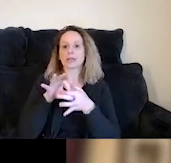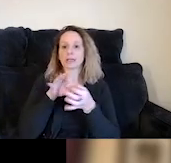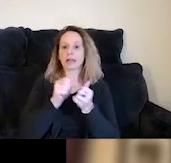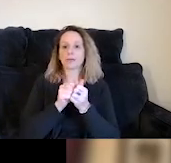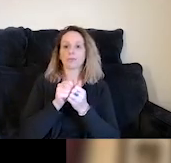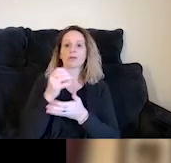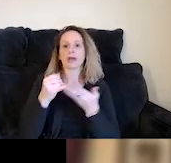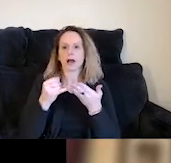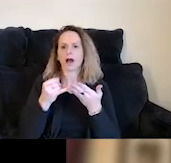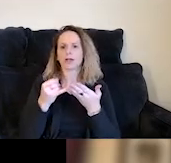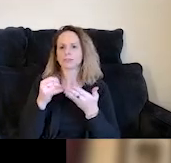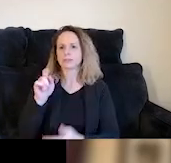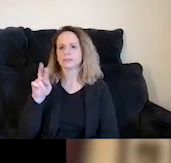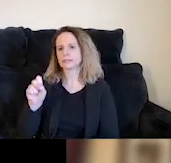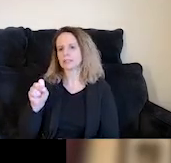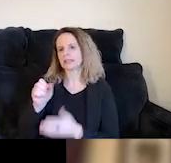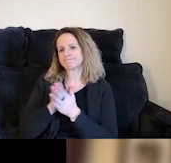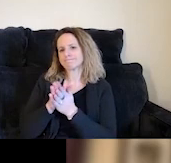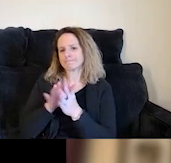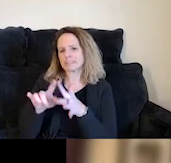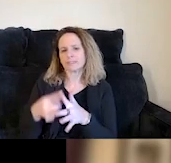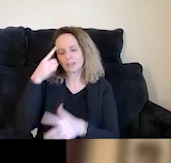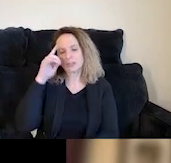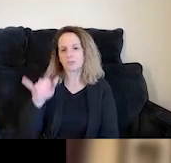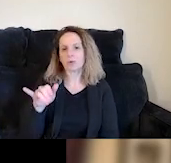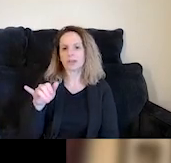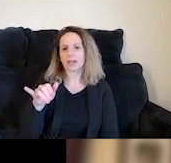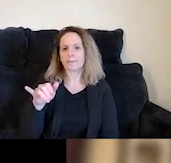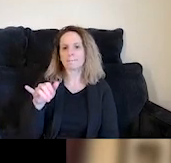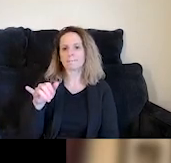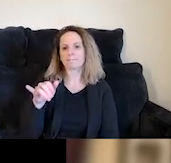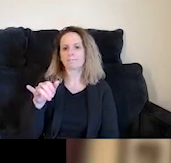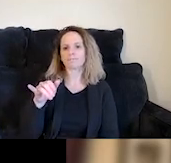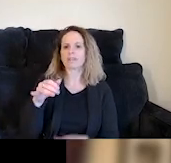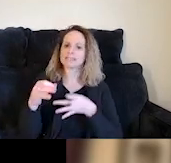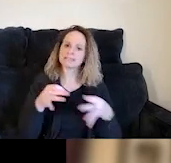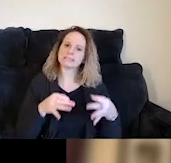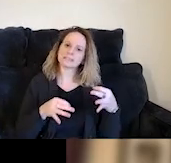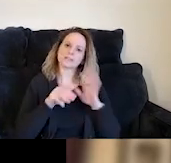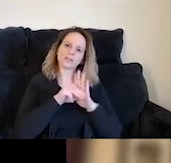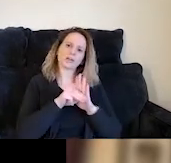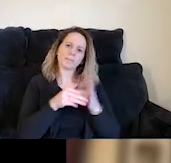and we'll talk about some of the innovations to our work. Because in terms of our description of our model,